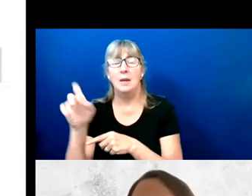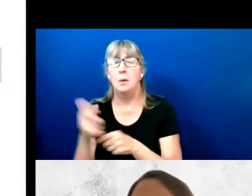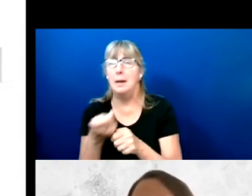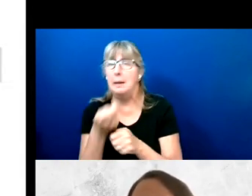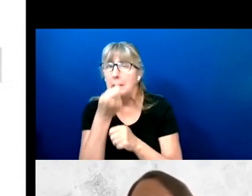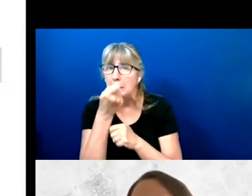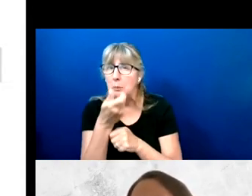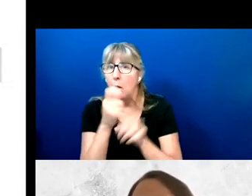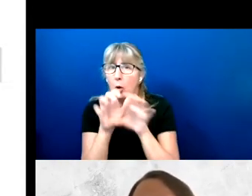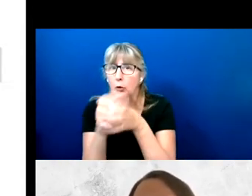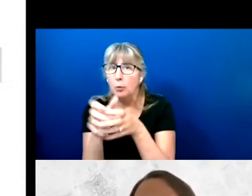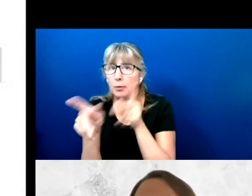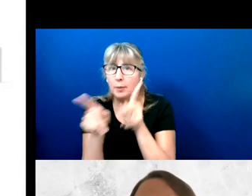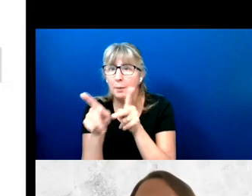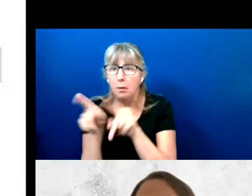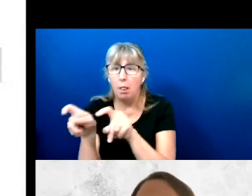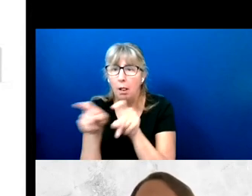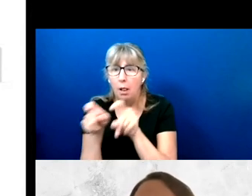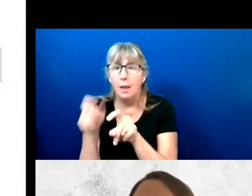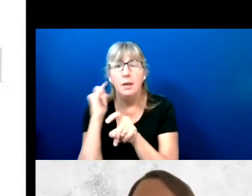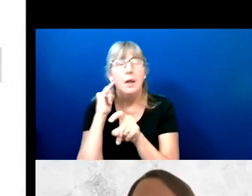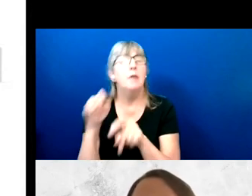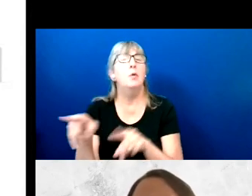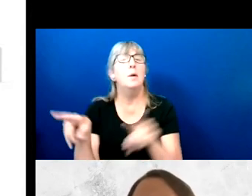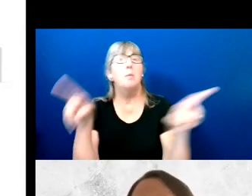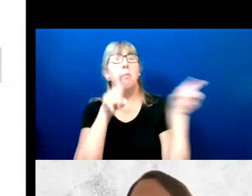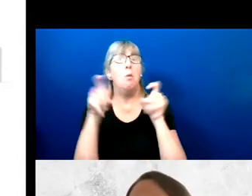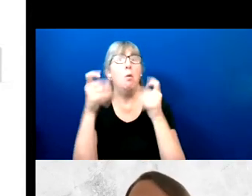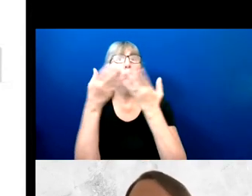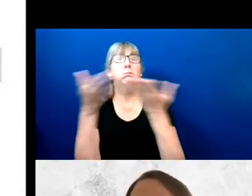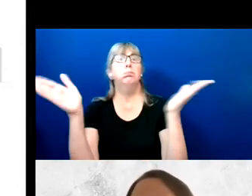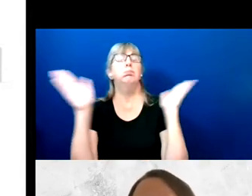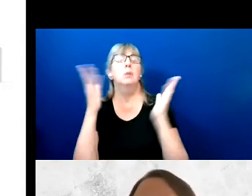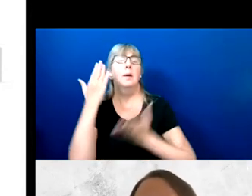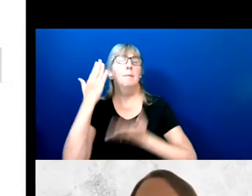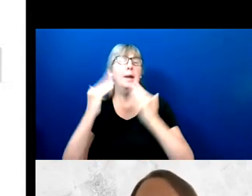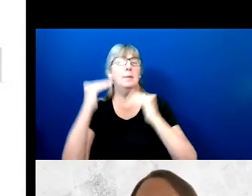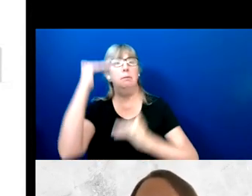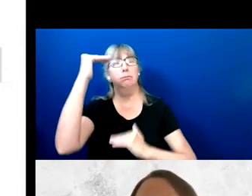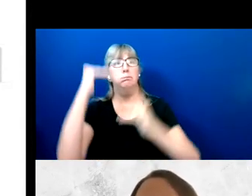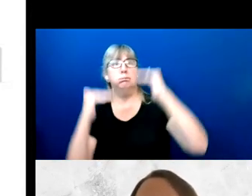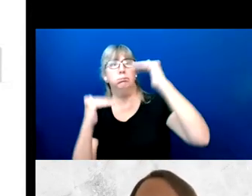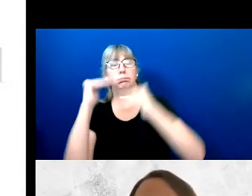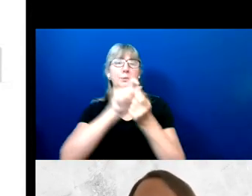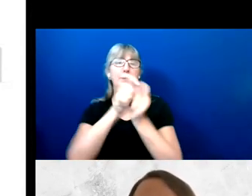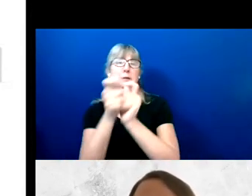So if we were polling a large group there, we might not necessarily see the same gap.